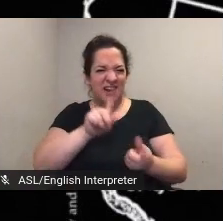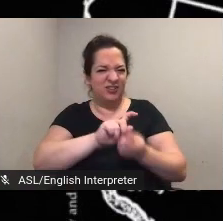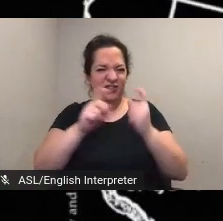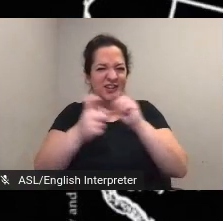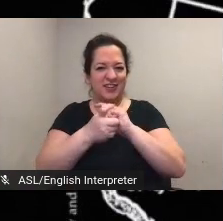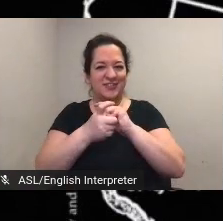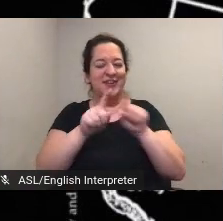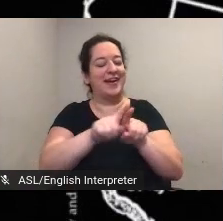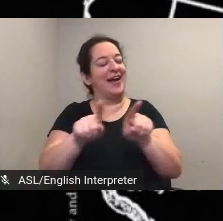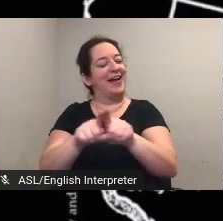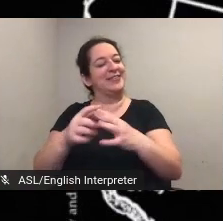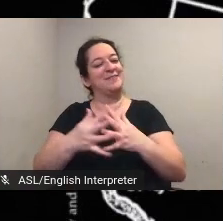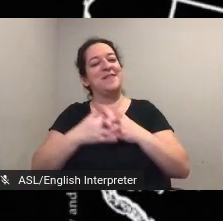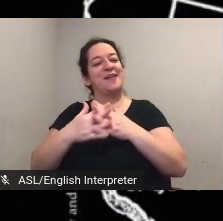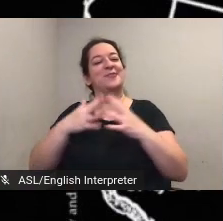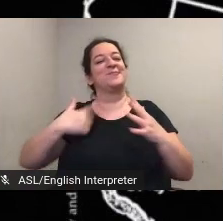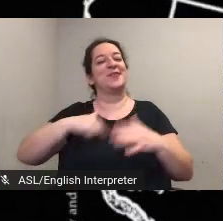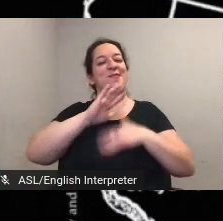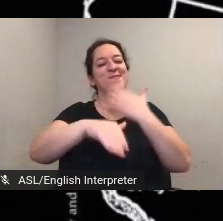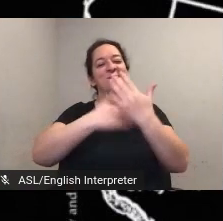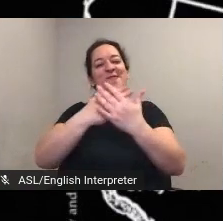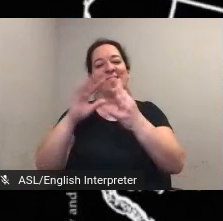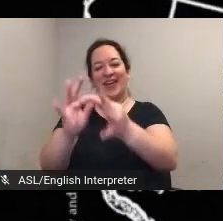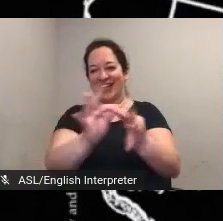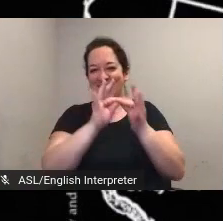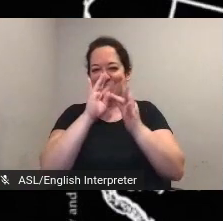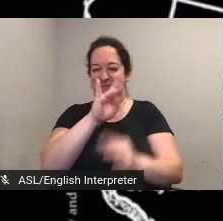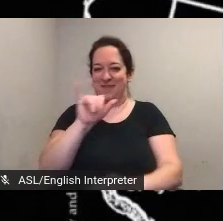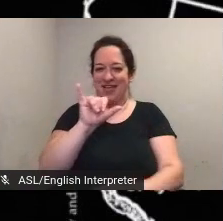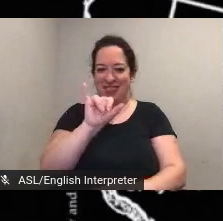we also invite you to provide us input through our feedback form